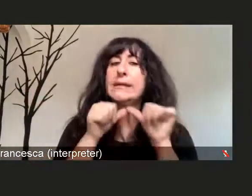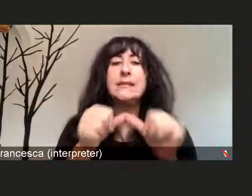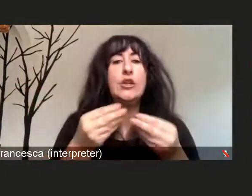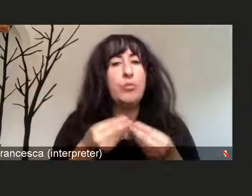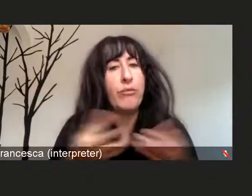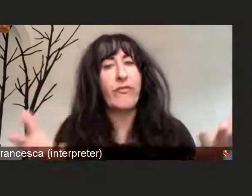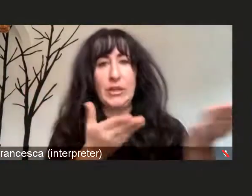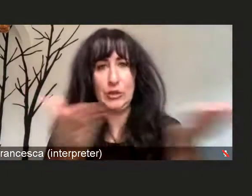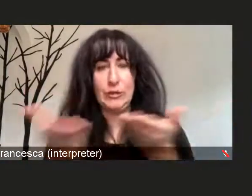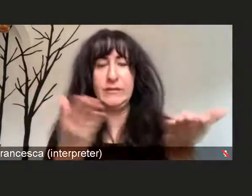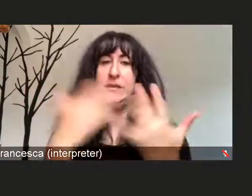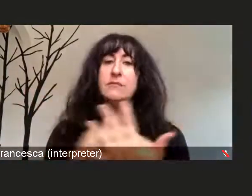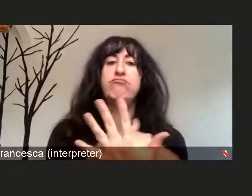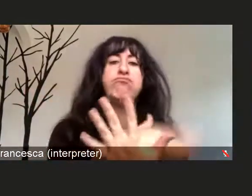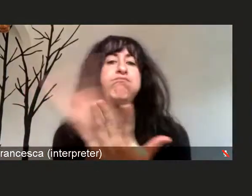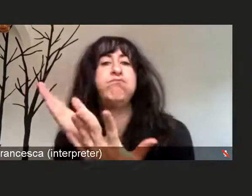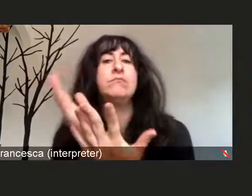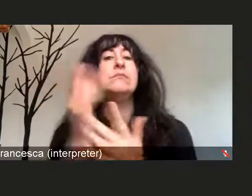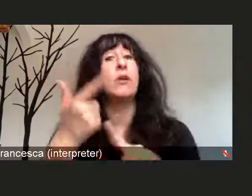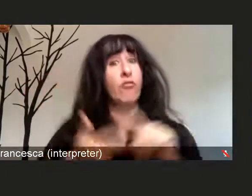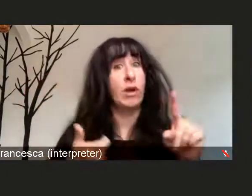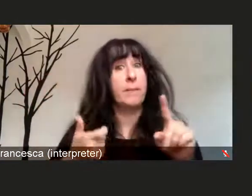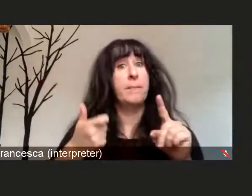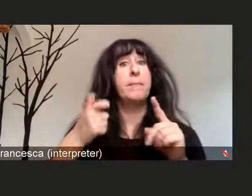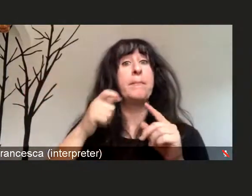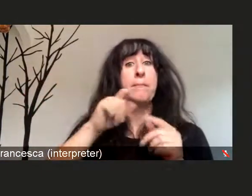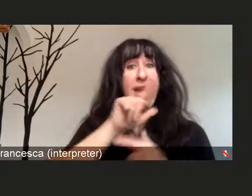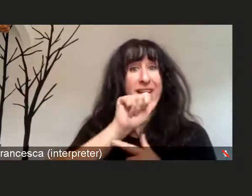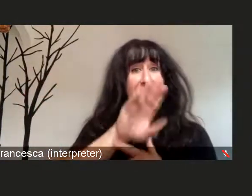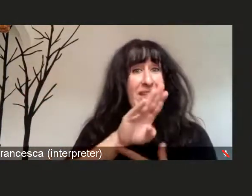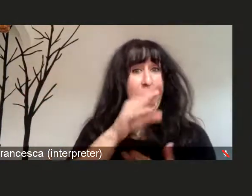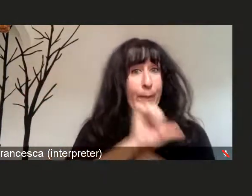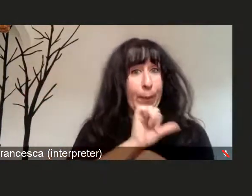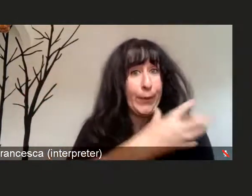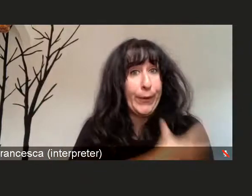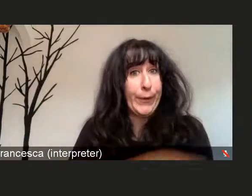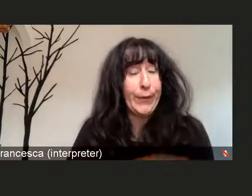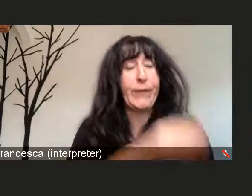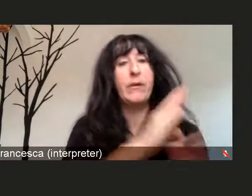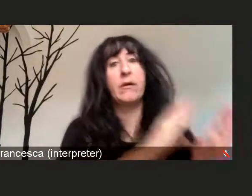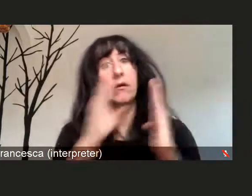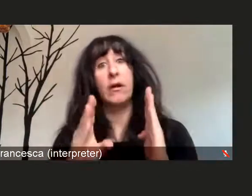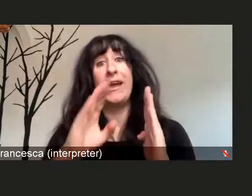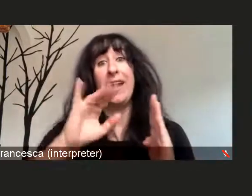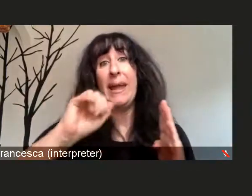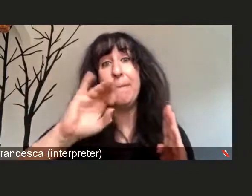in terms of everything from lab, pharmacy, imaging, and all the other services